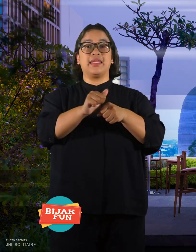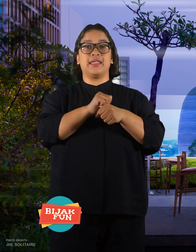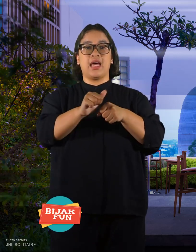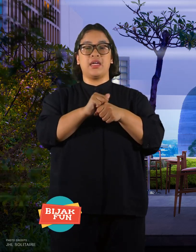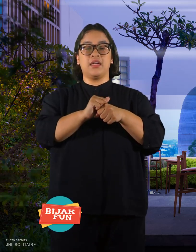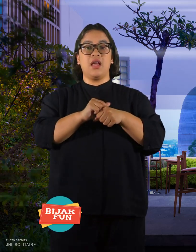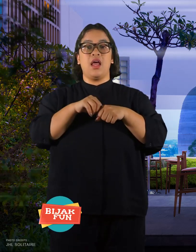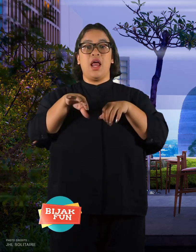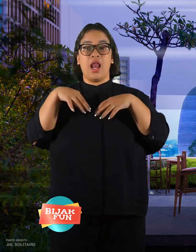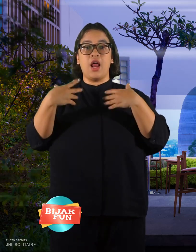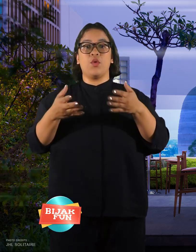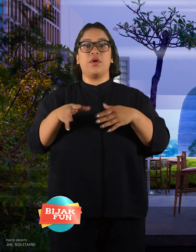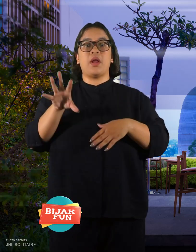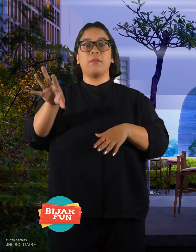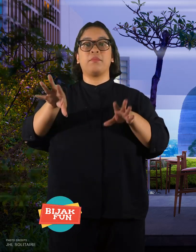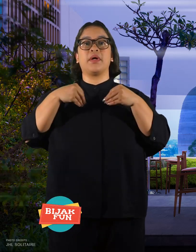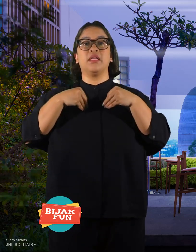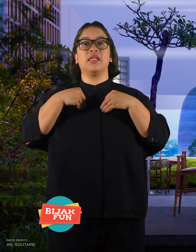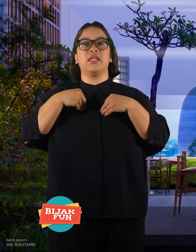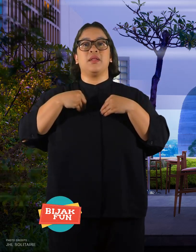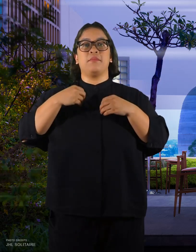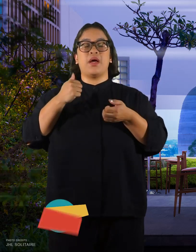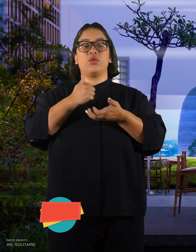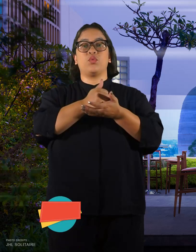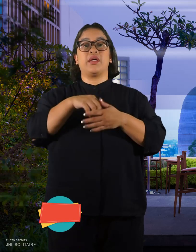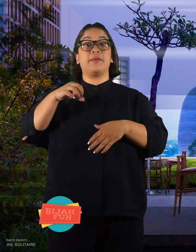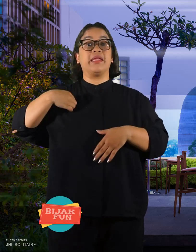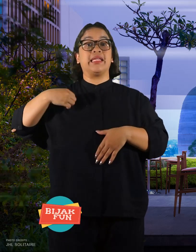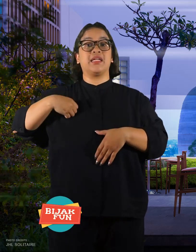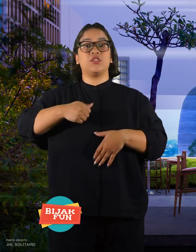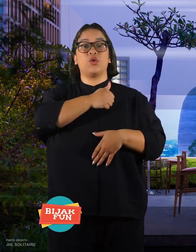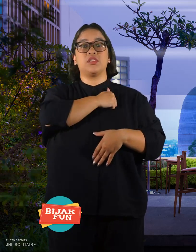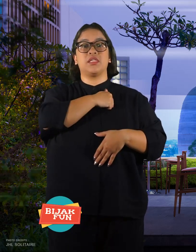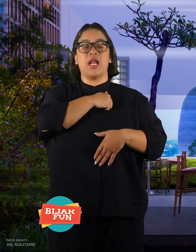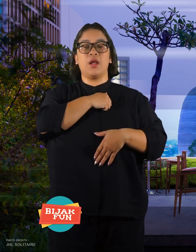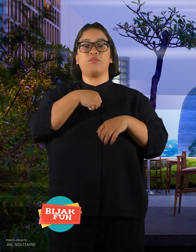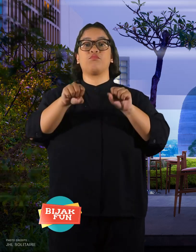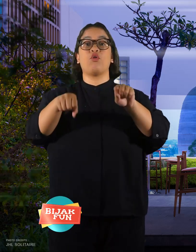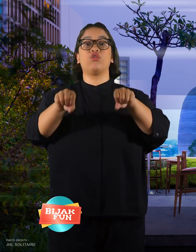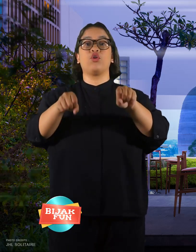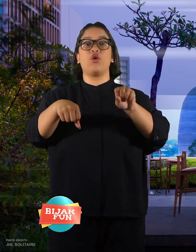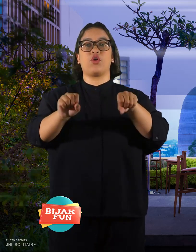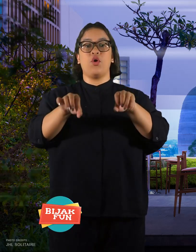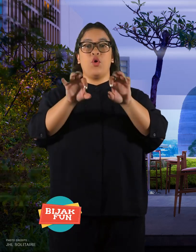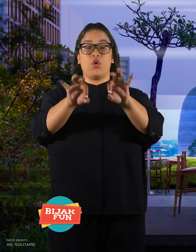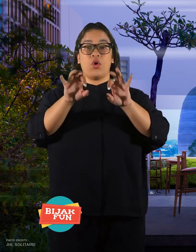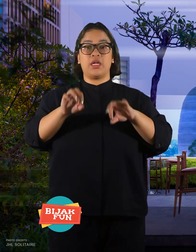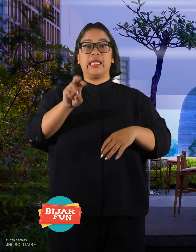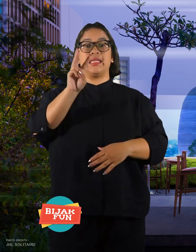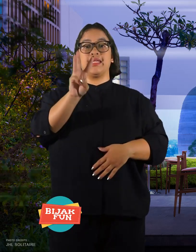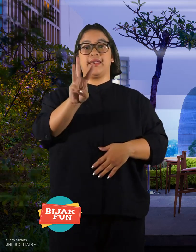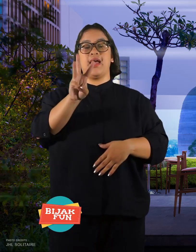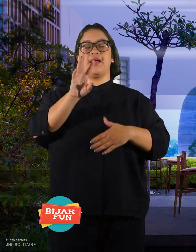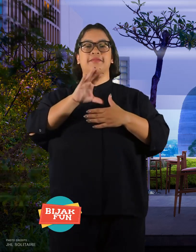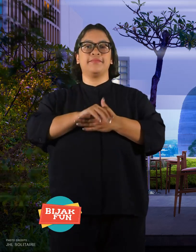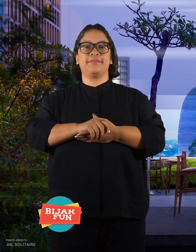He took many training classes and got Ministry of Social assistance for three-wheeled motorcycles.